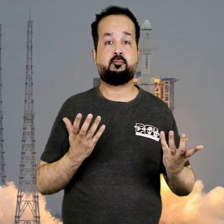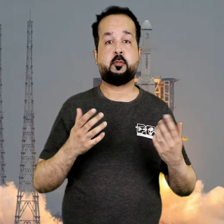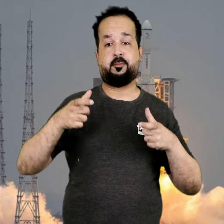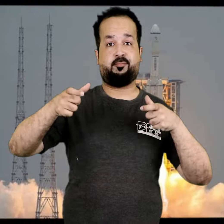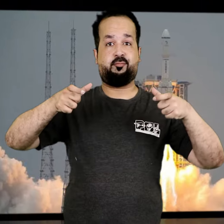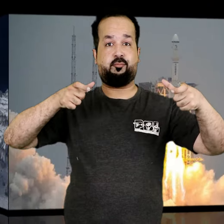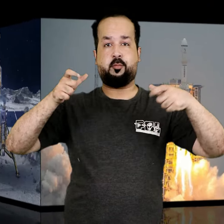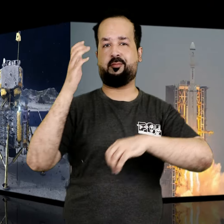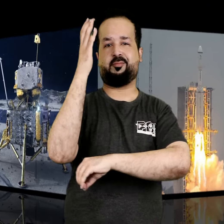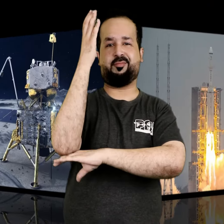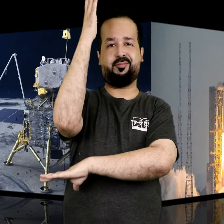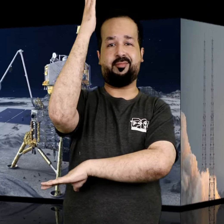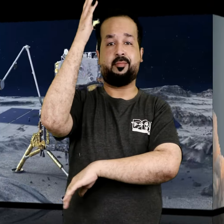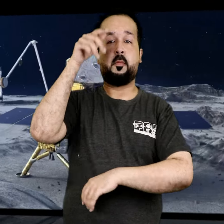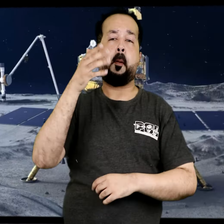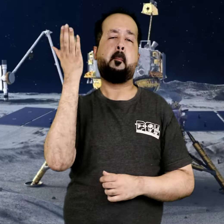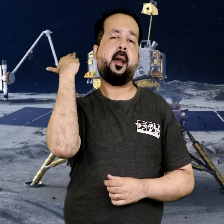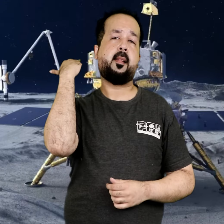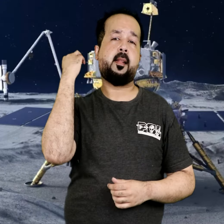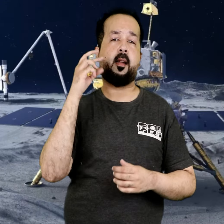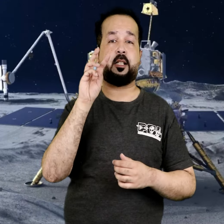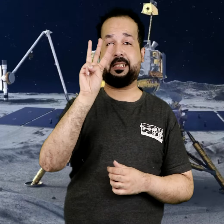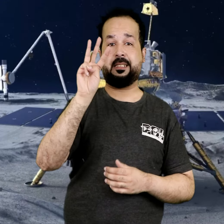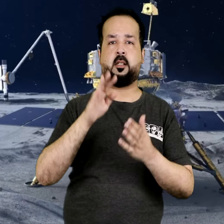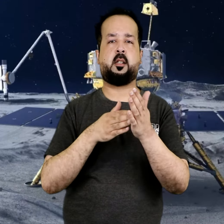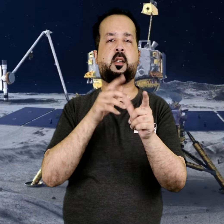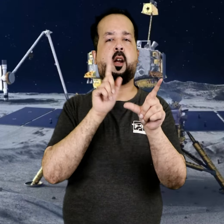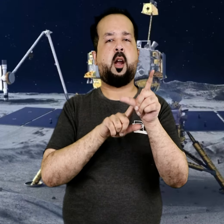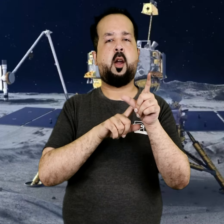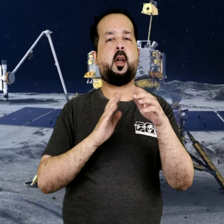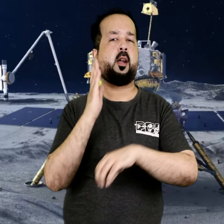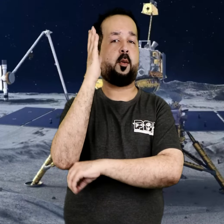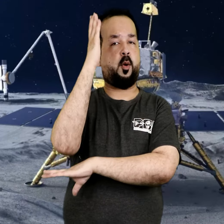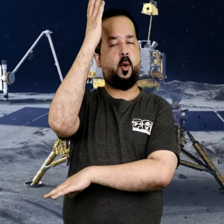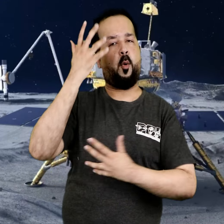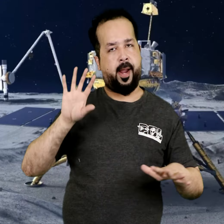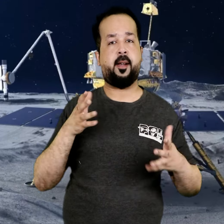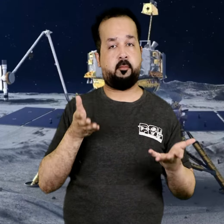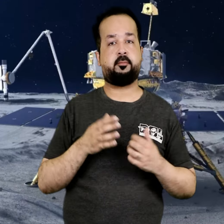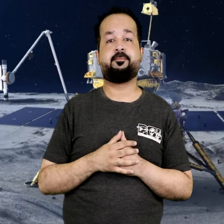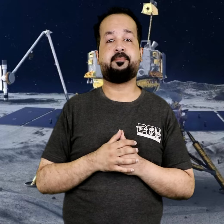The satellite mission 'iCUBE-1' was launched on May 3.